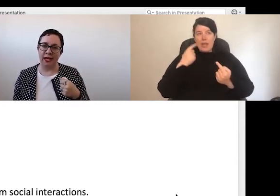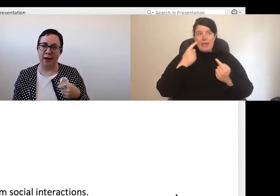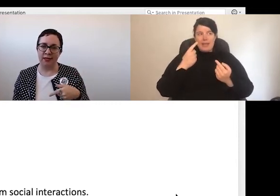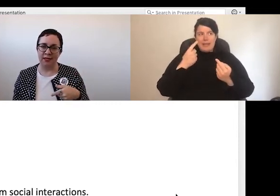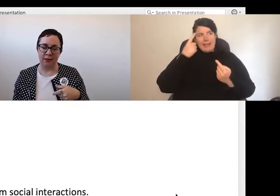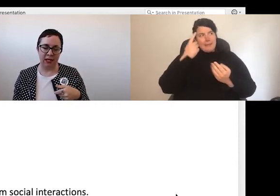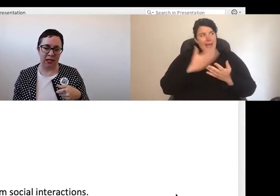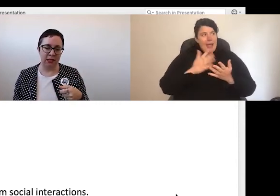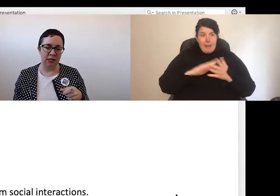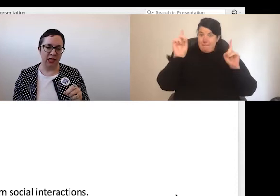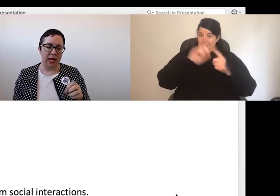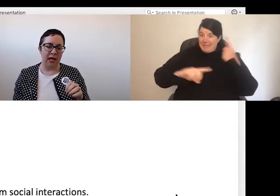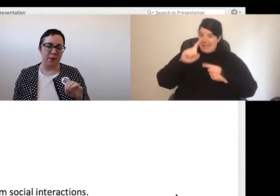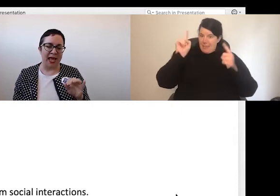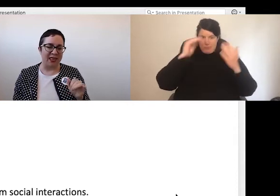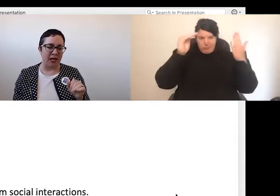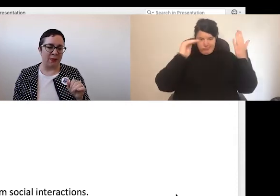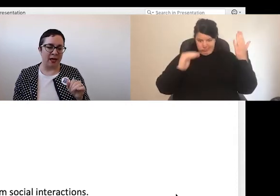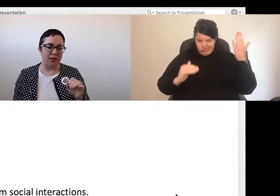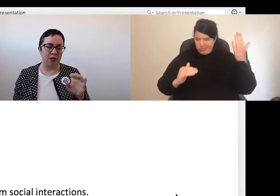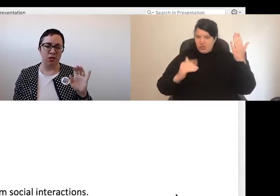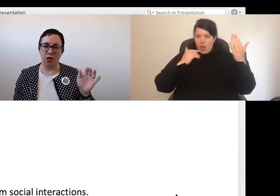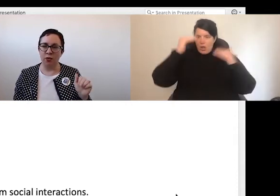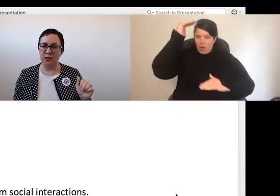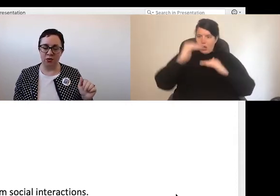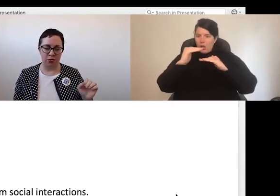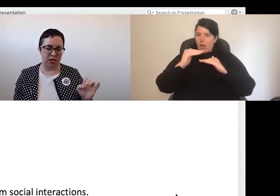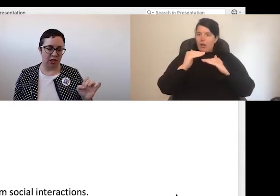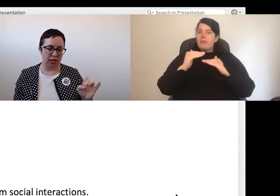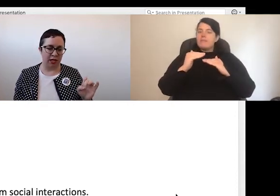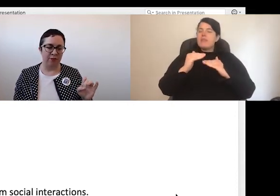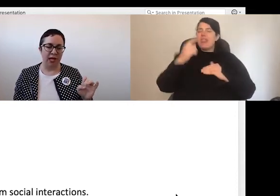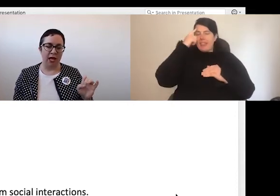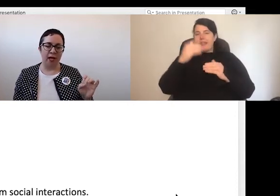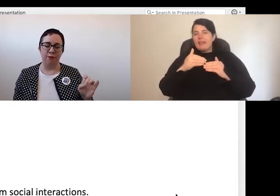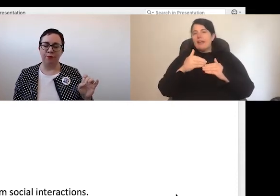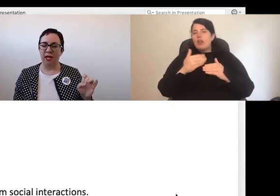our existing meetings, and think about new ones more strategically